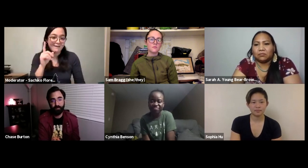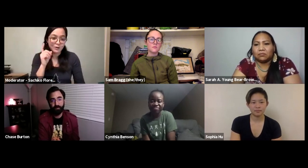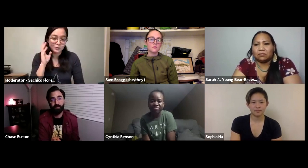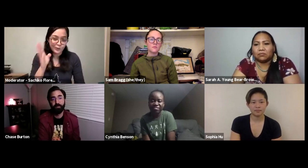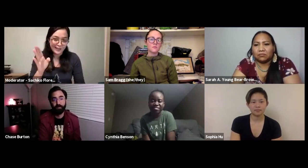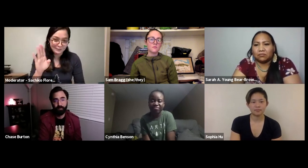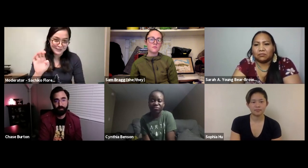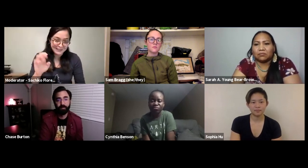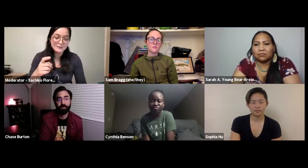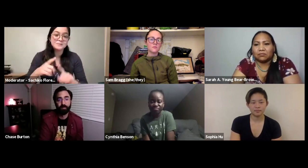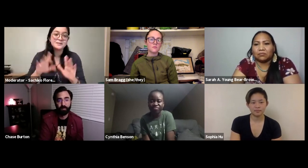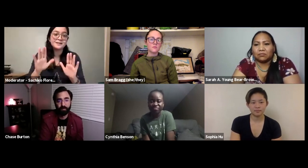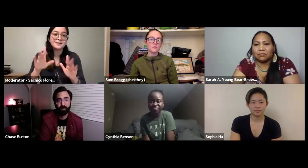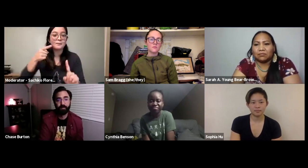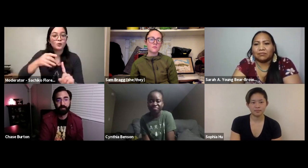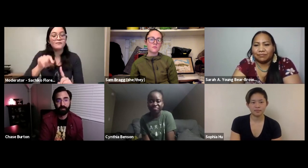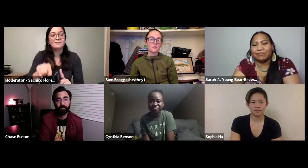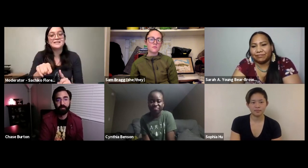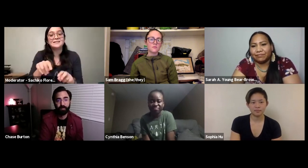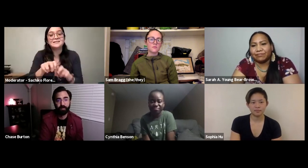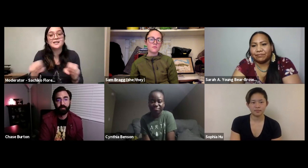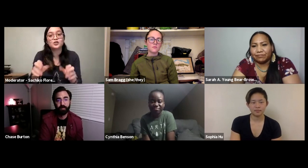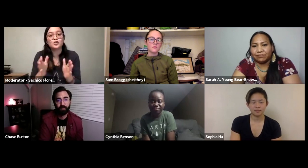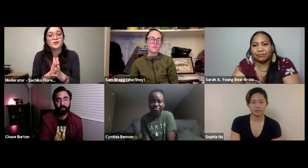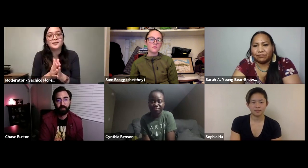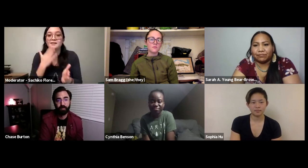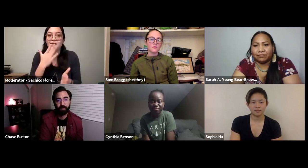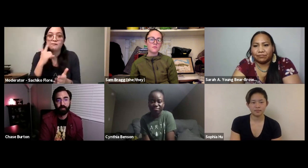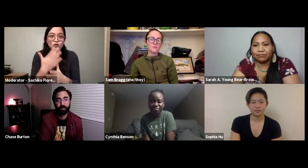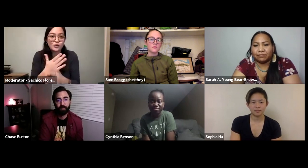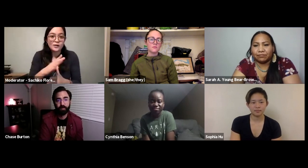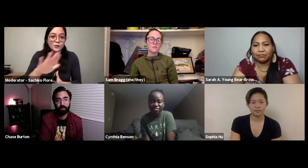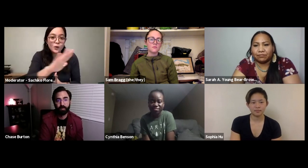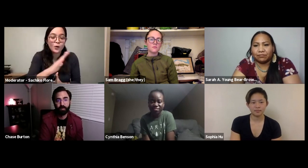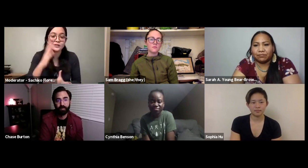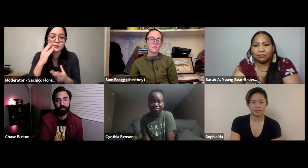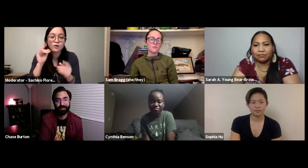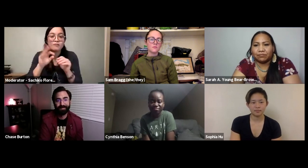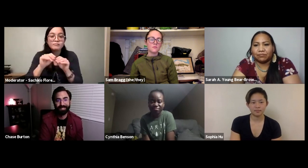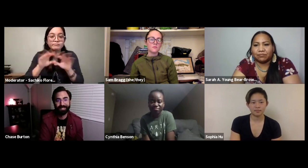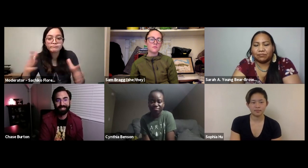people go through? I mean they probably would never understand but this panel was a really